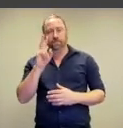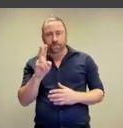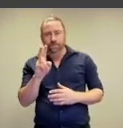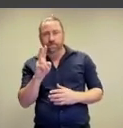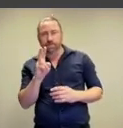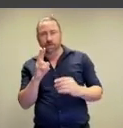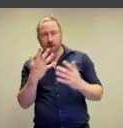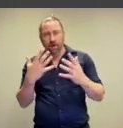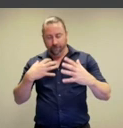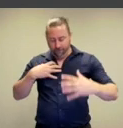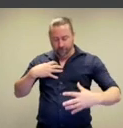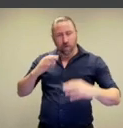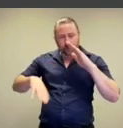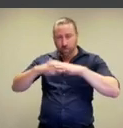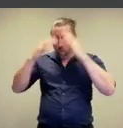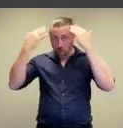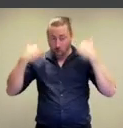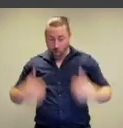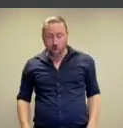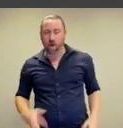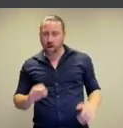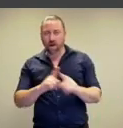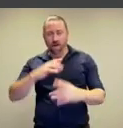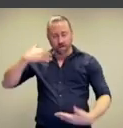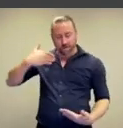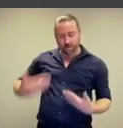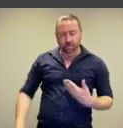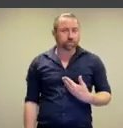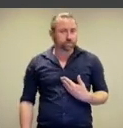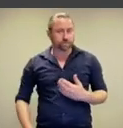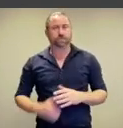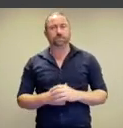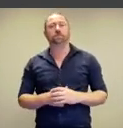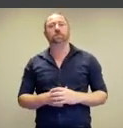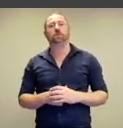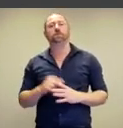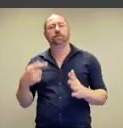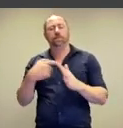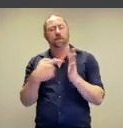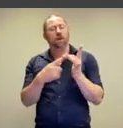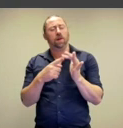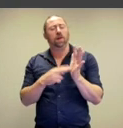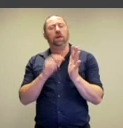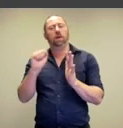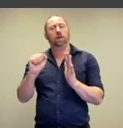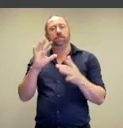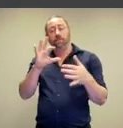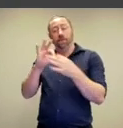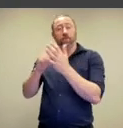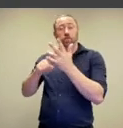and toward traces of the body, Klein joins in one of the longest